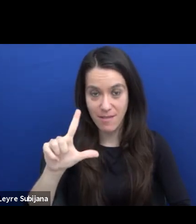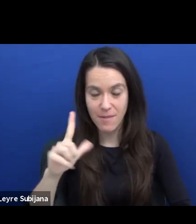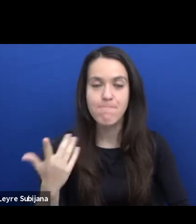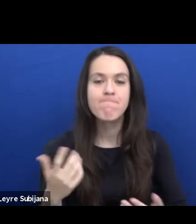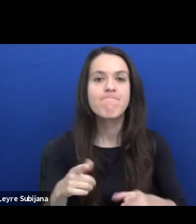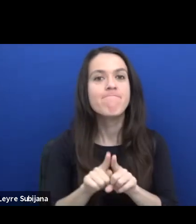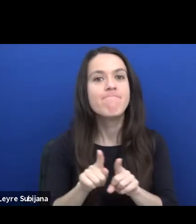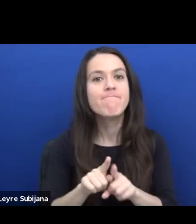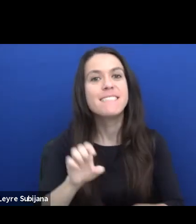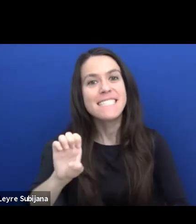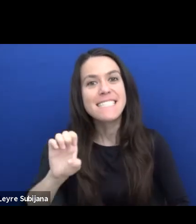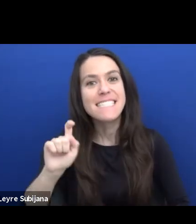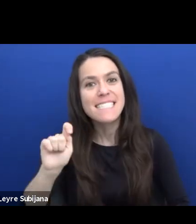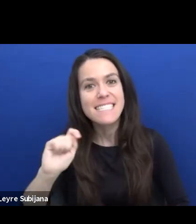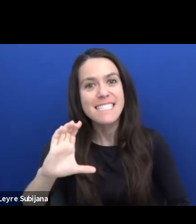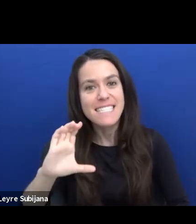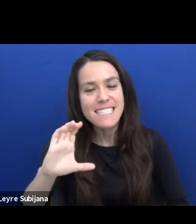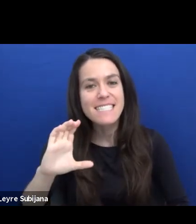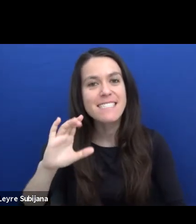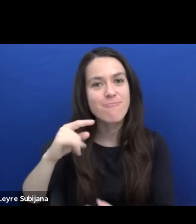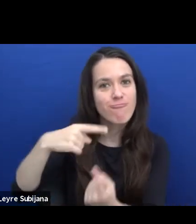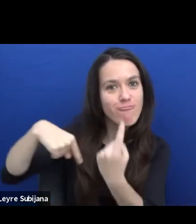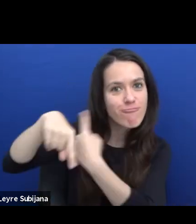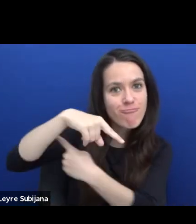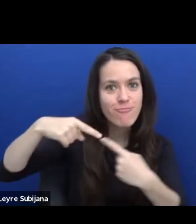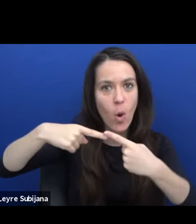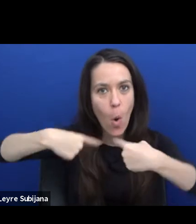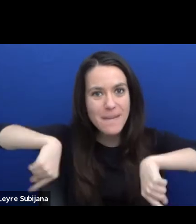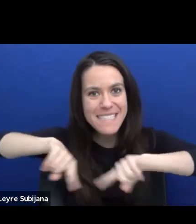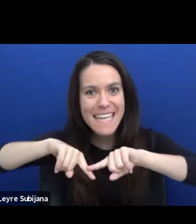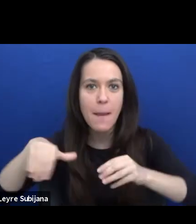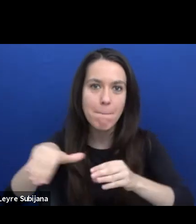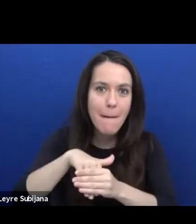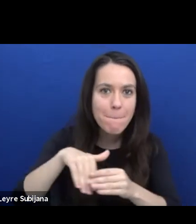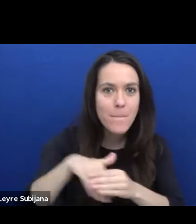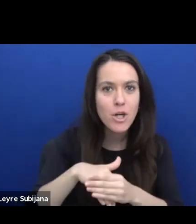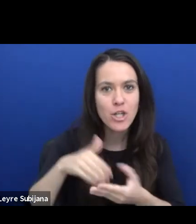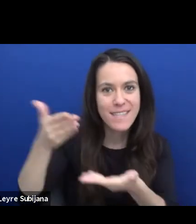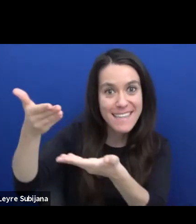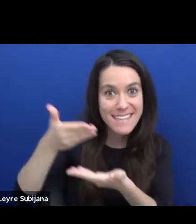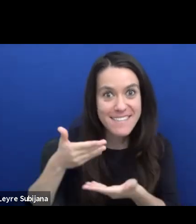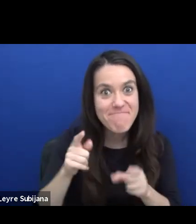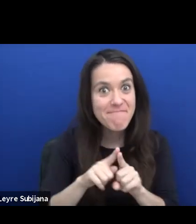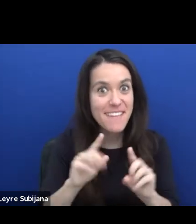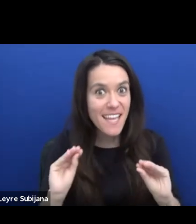the European theatre Convention members and guests, the young Europe partners